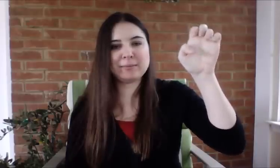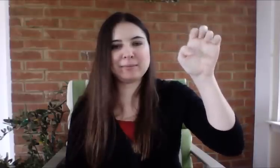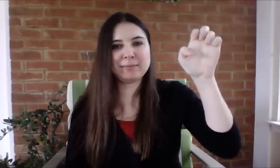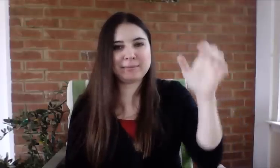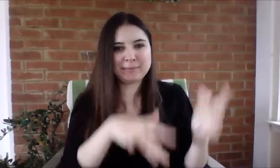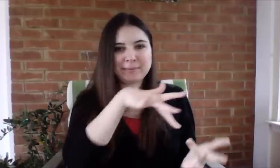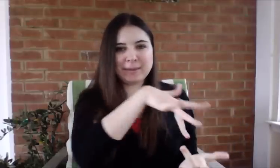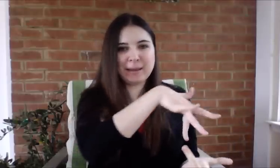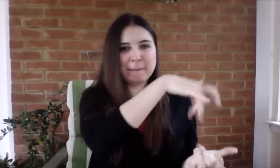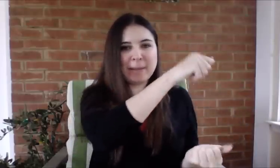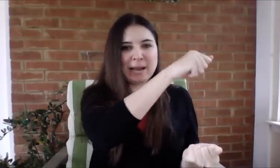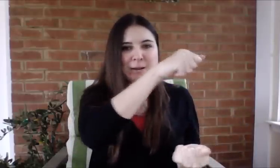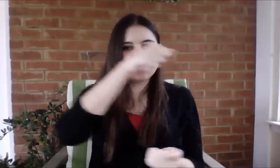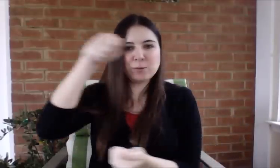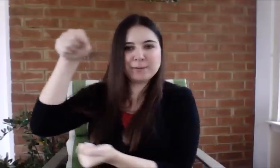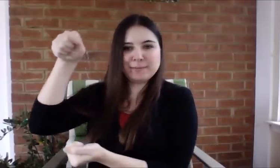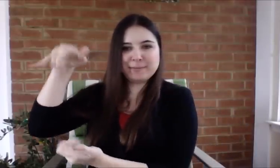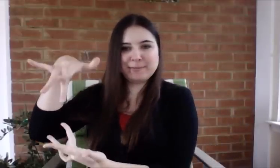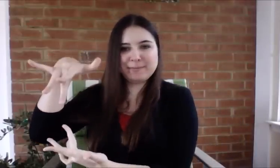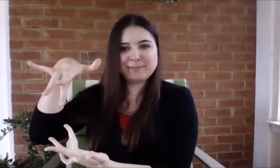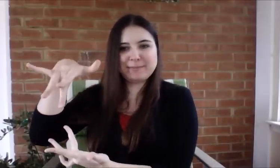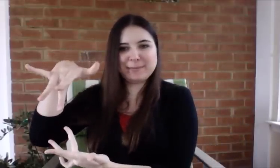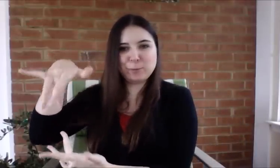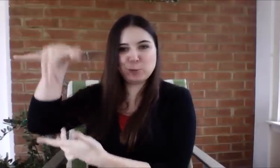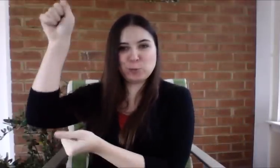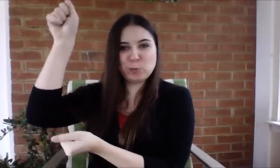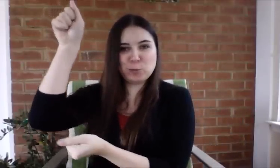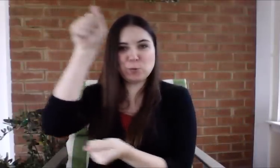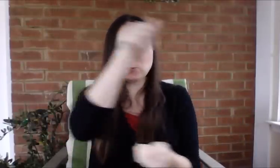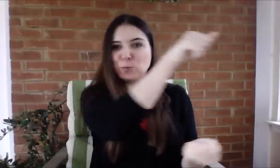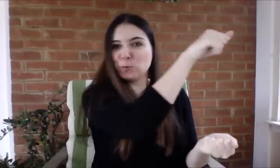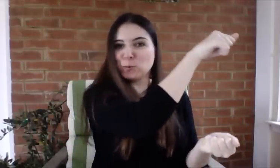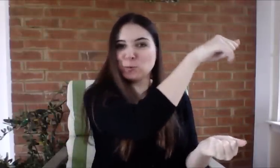[demonstrates sign]